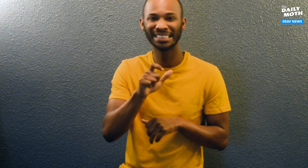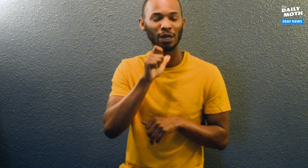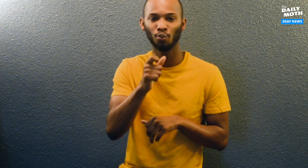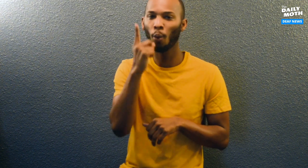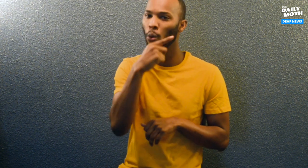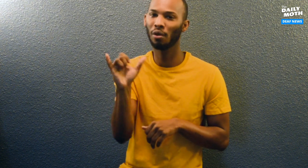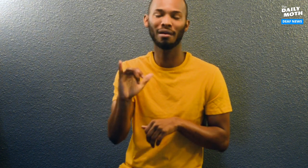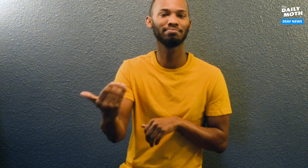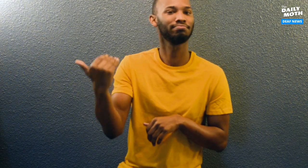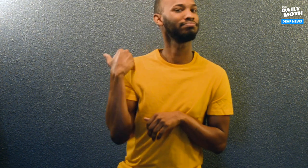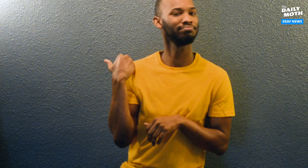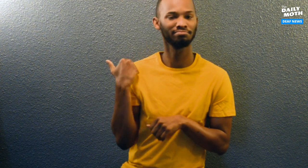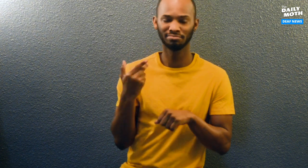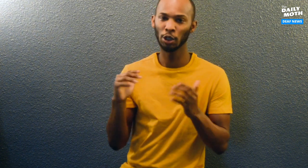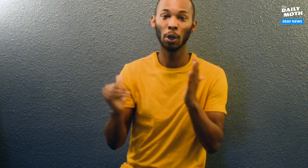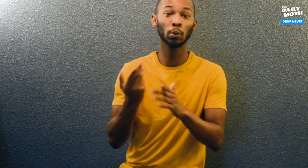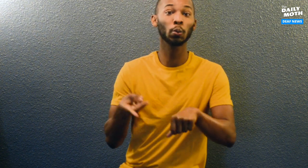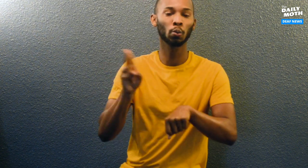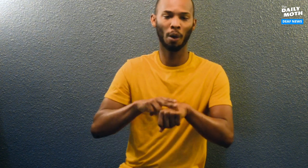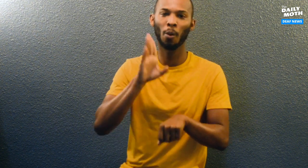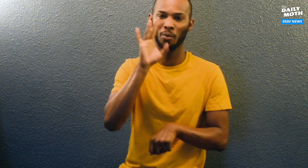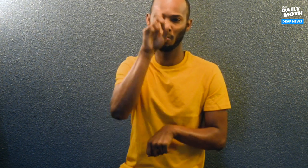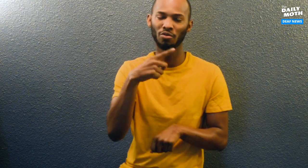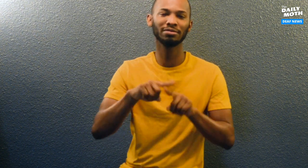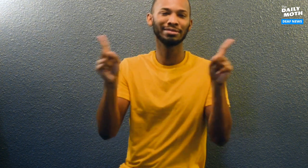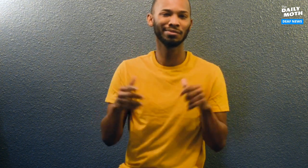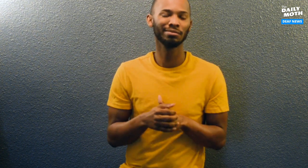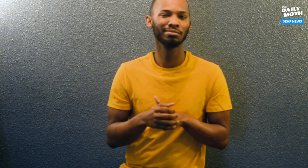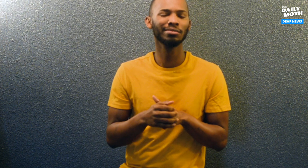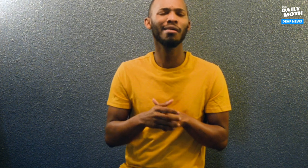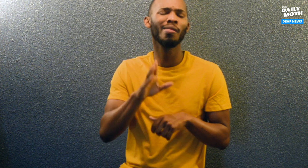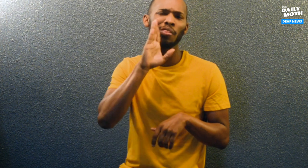It won't look like it was before. Our new normal will look different.